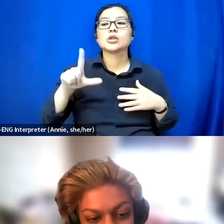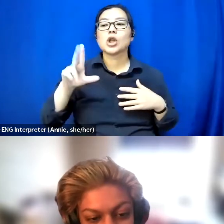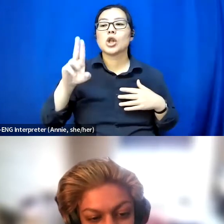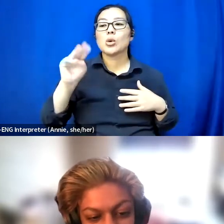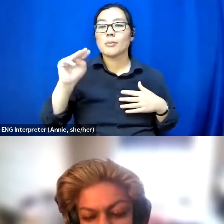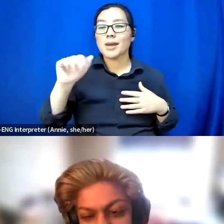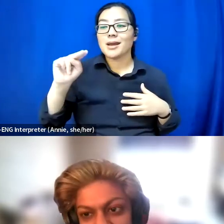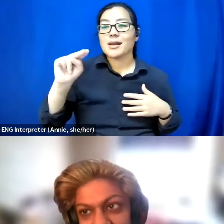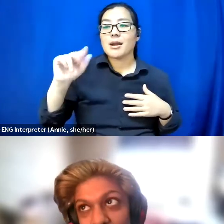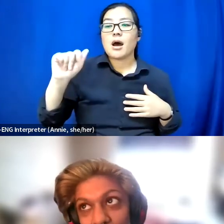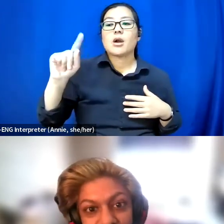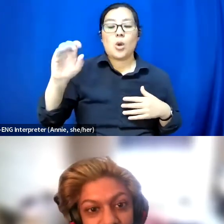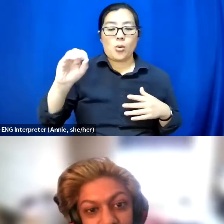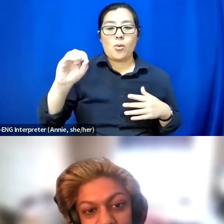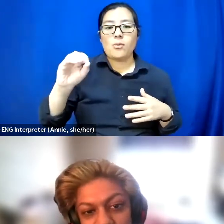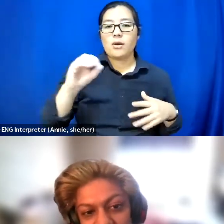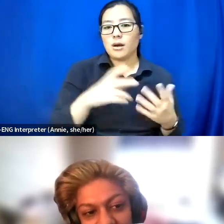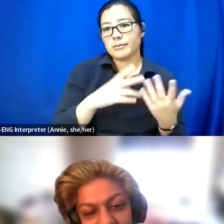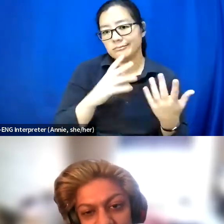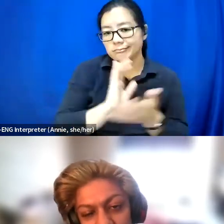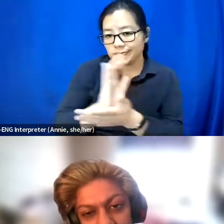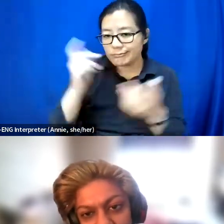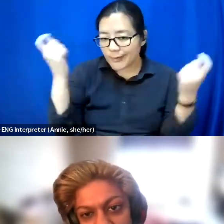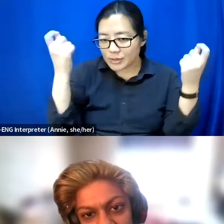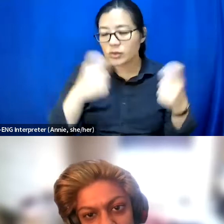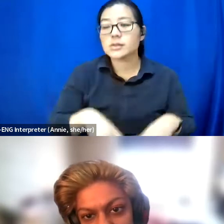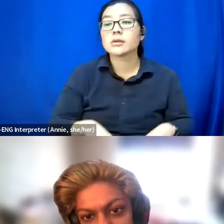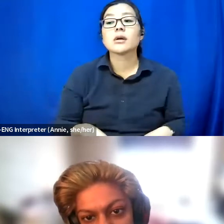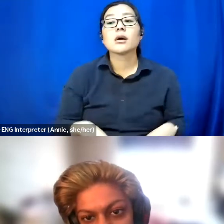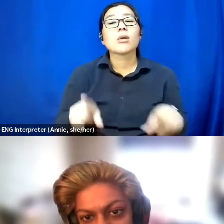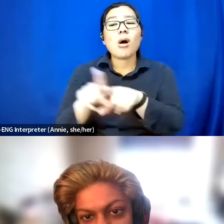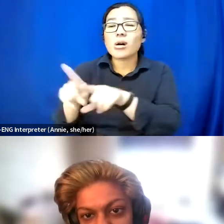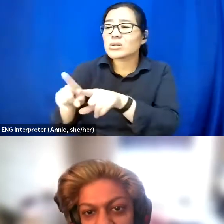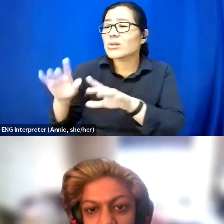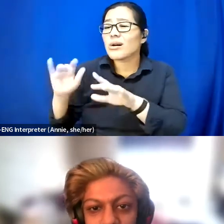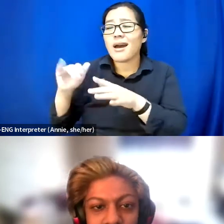But it also just has great content anybody can enjoy.